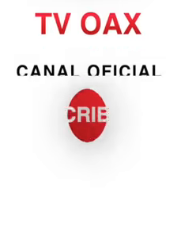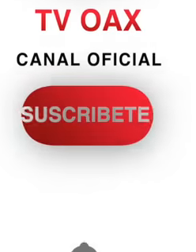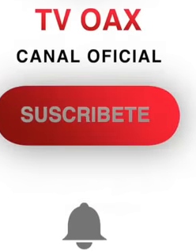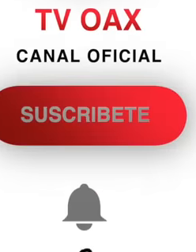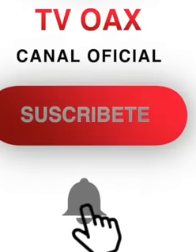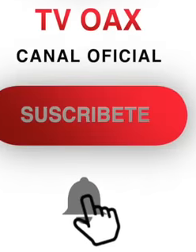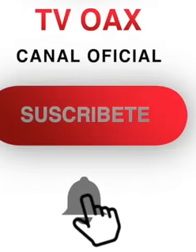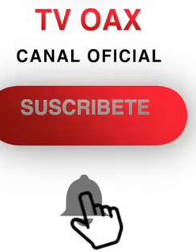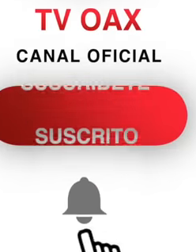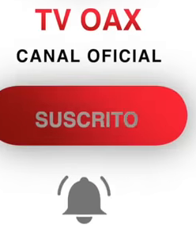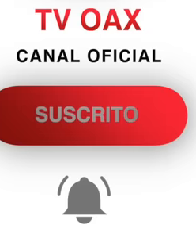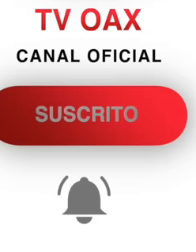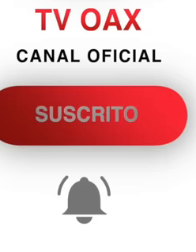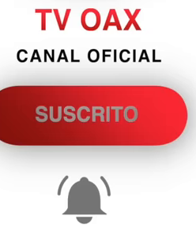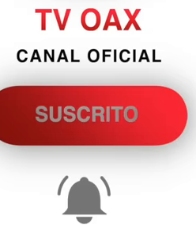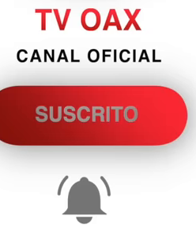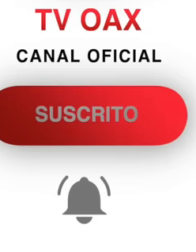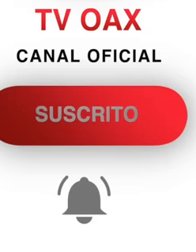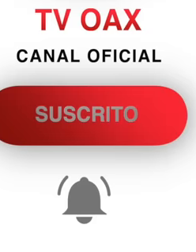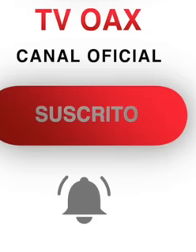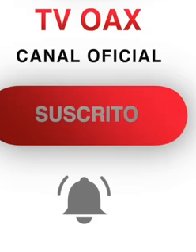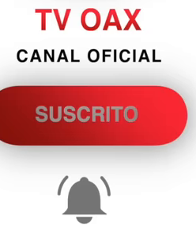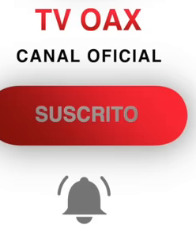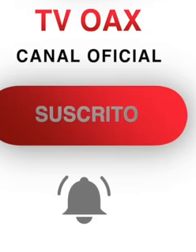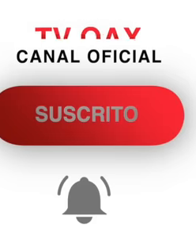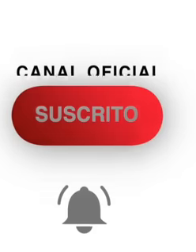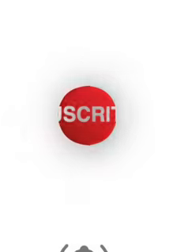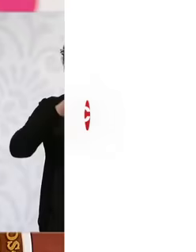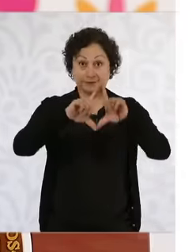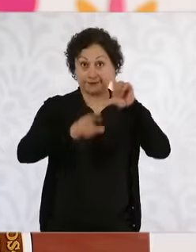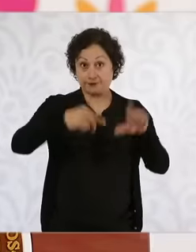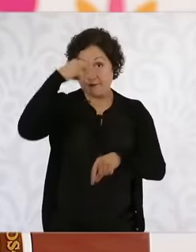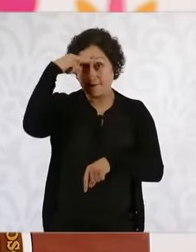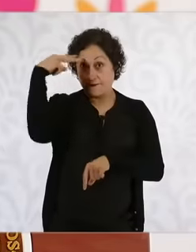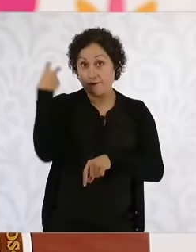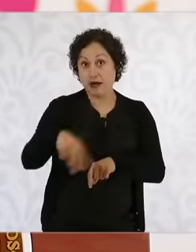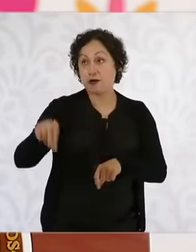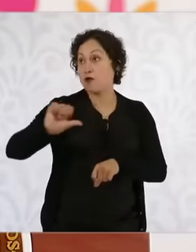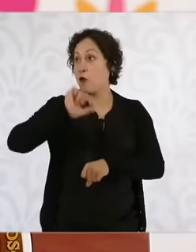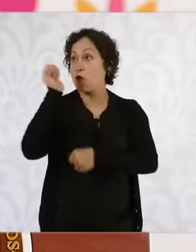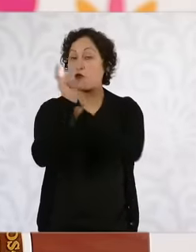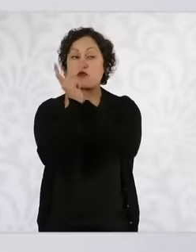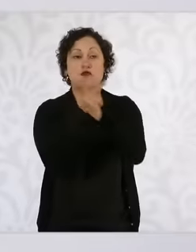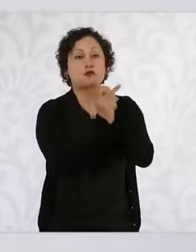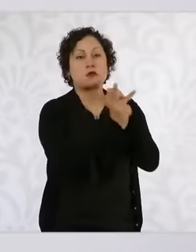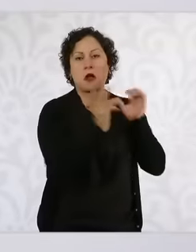Mexico has a relationship with all the peoples and nations of the world with the exception of some